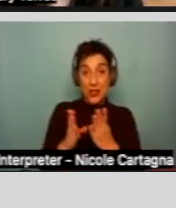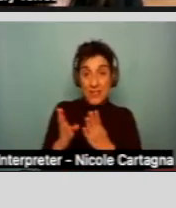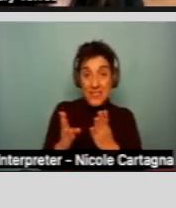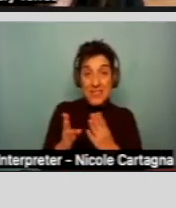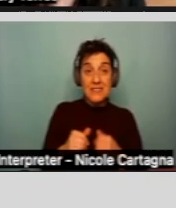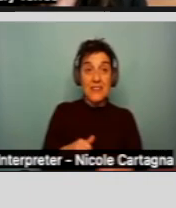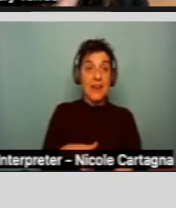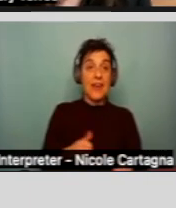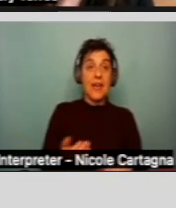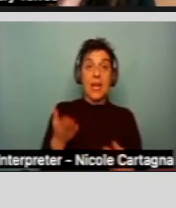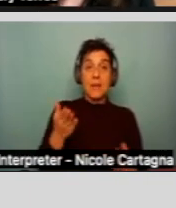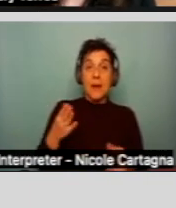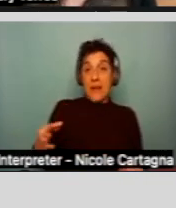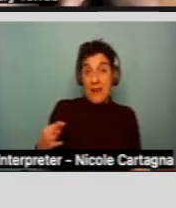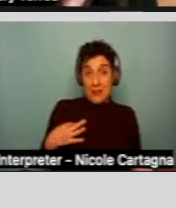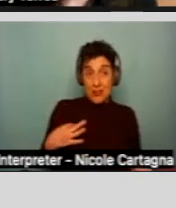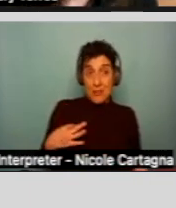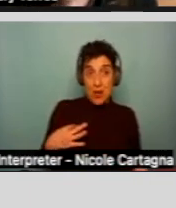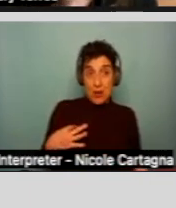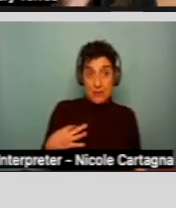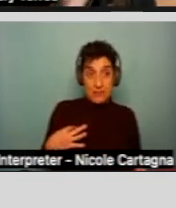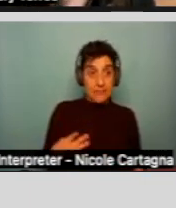be eligible. So how does one apply?